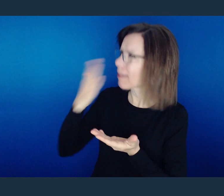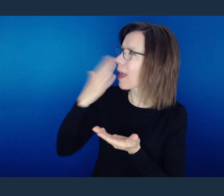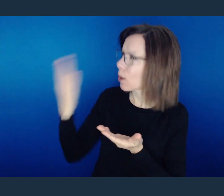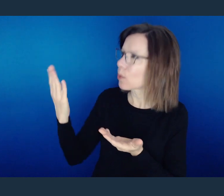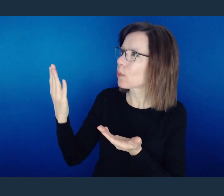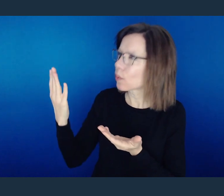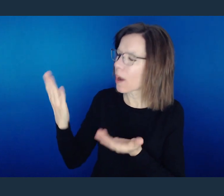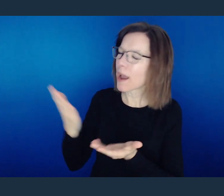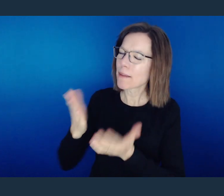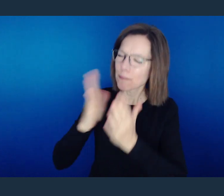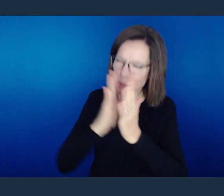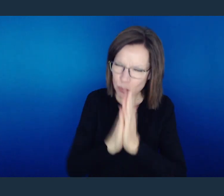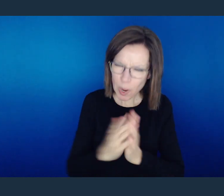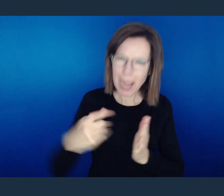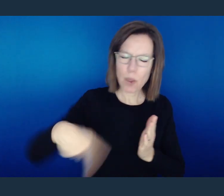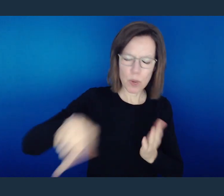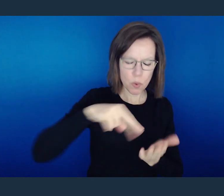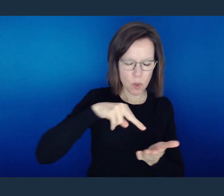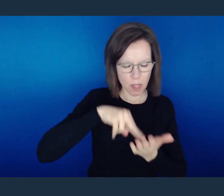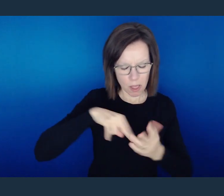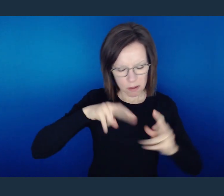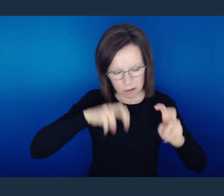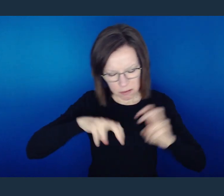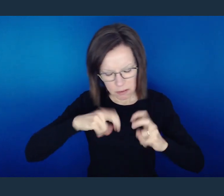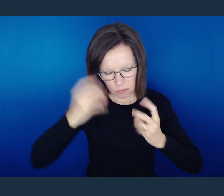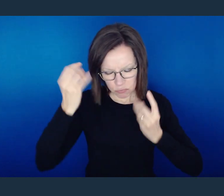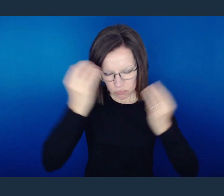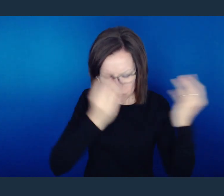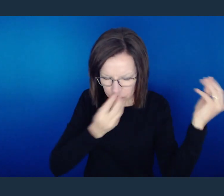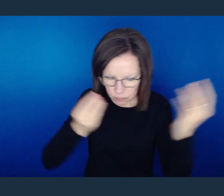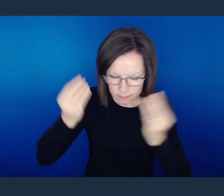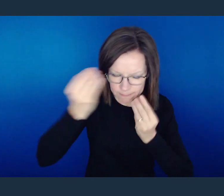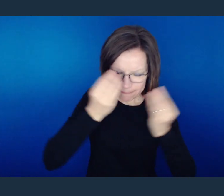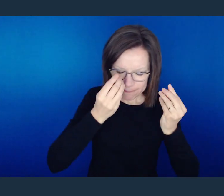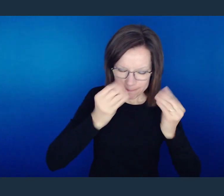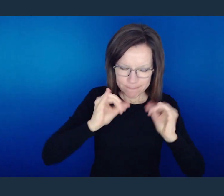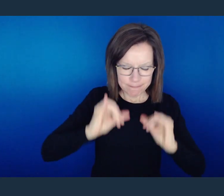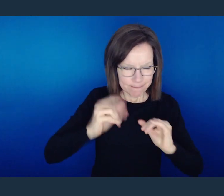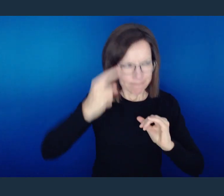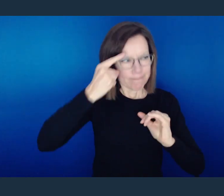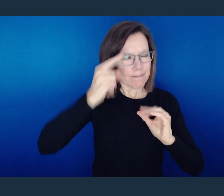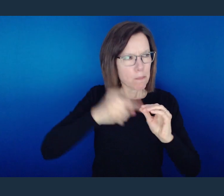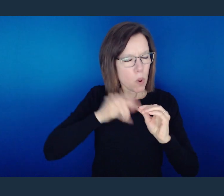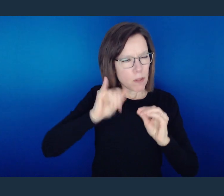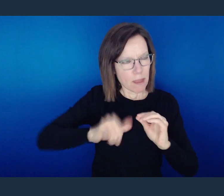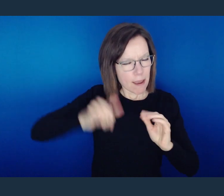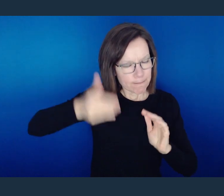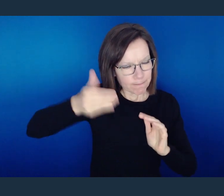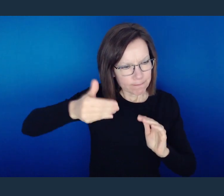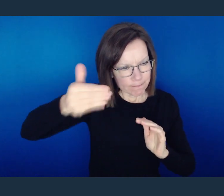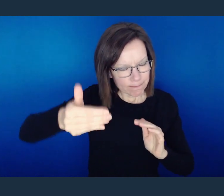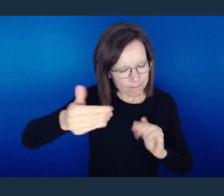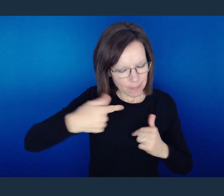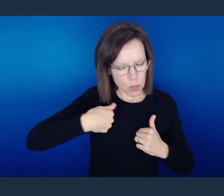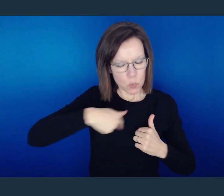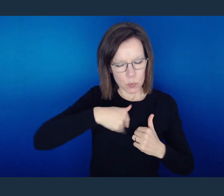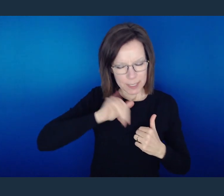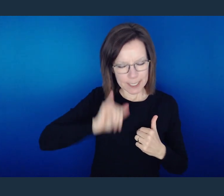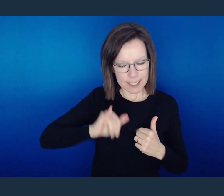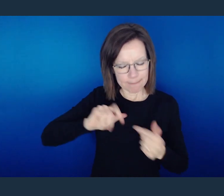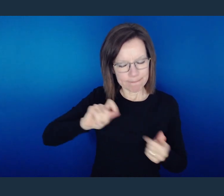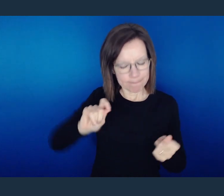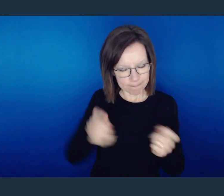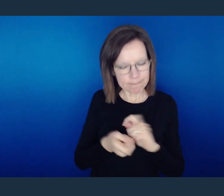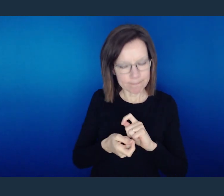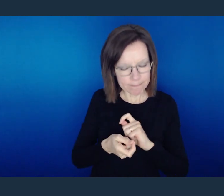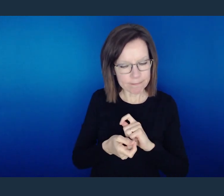I pray that we might reflect on it, chew on it, be reminded of it, that we might behave